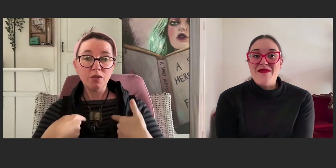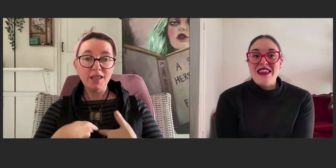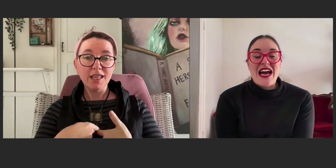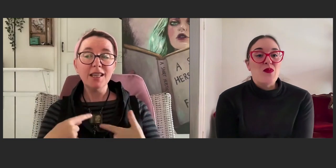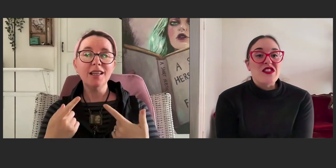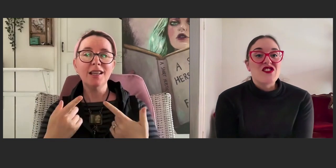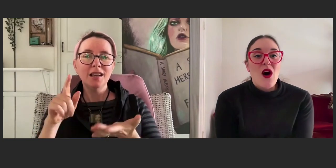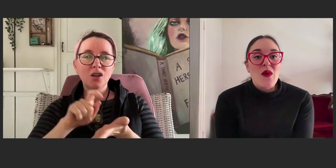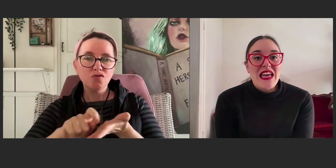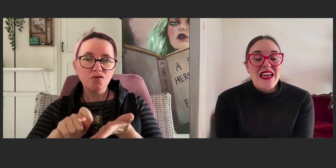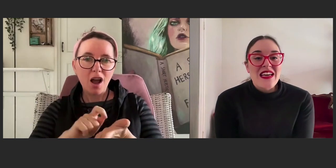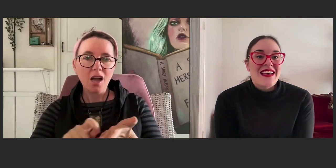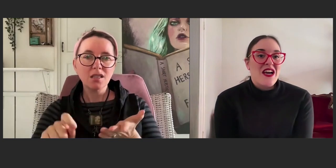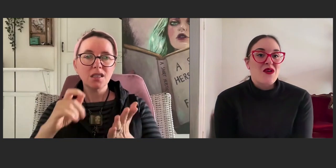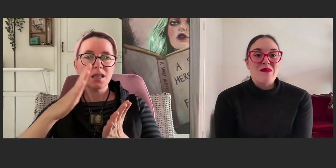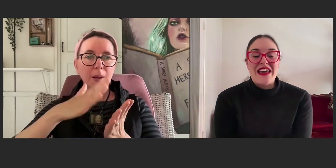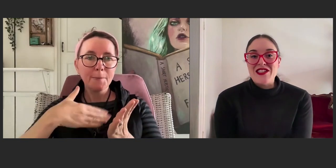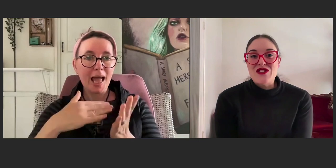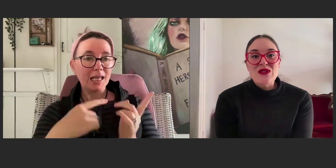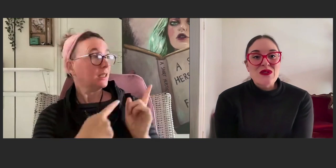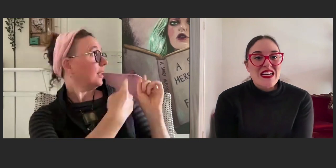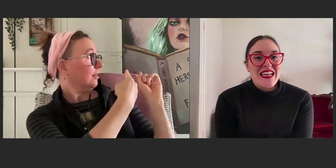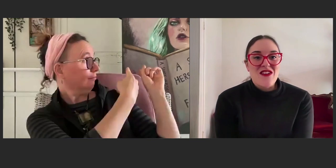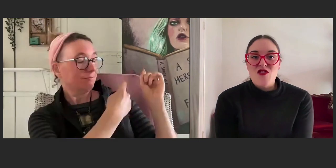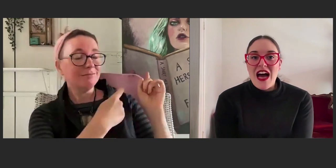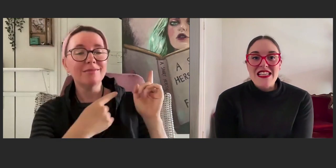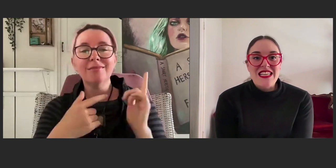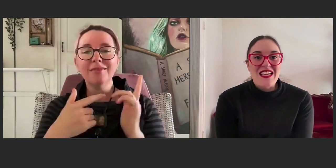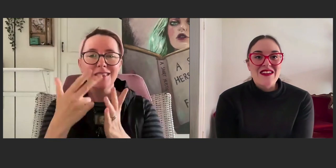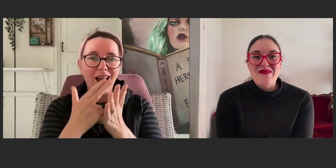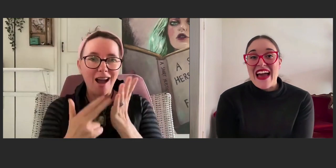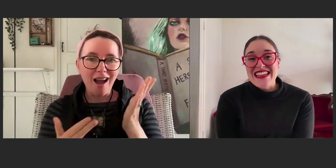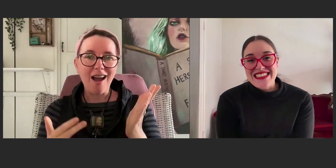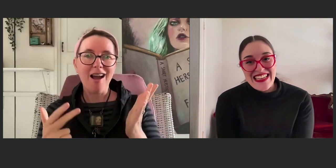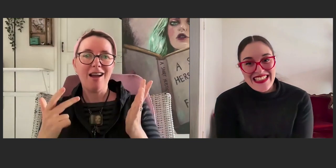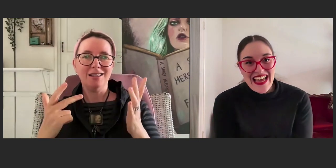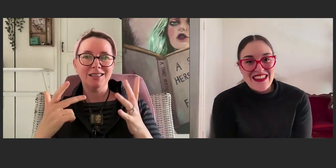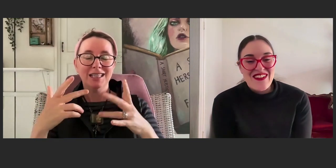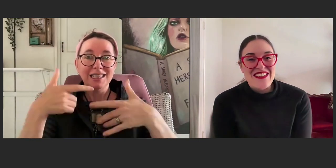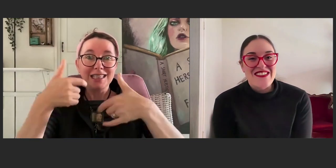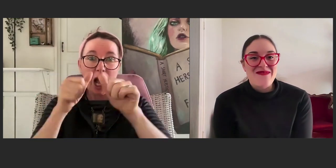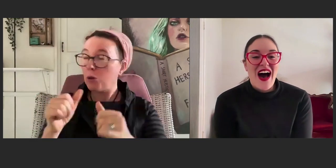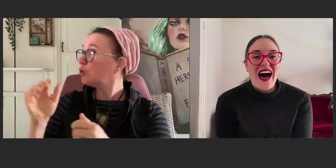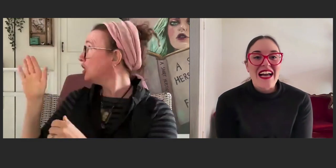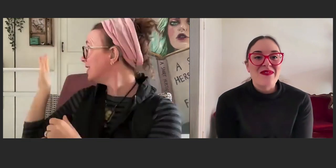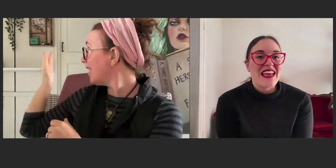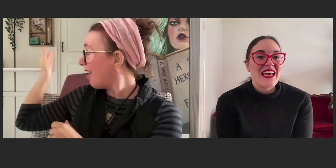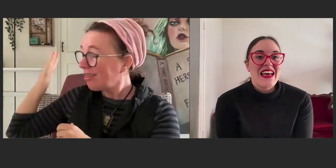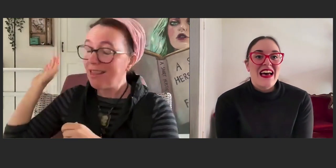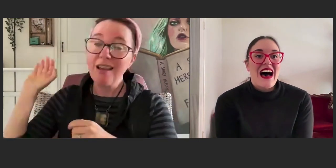I mean that could be sewing, that could be making jewelry, writing, painting like the one you see behind me,